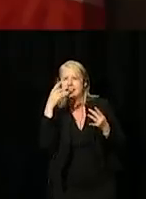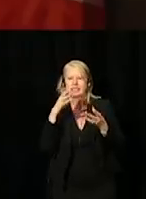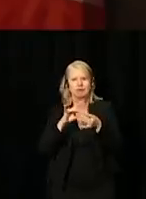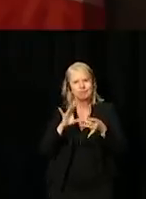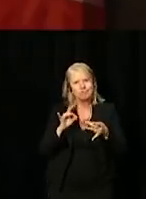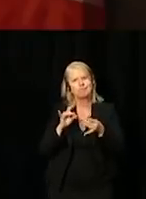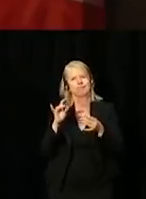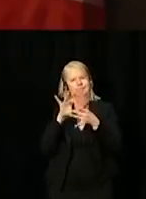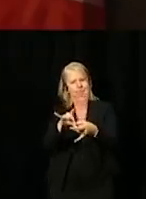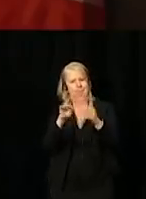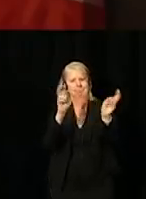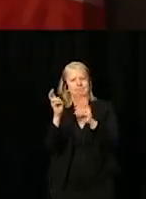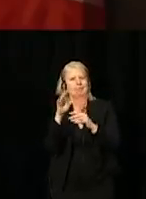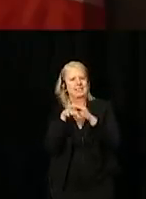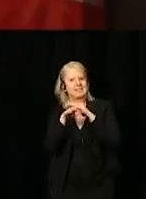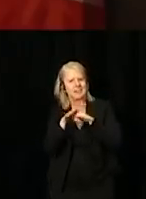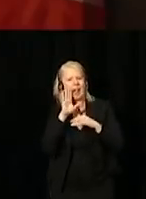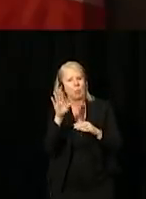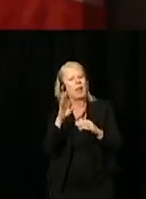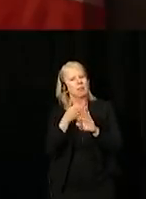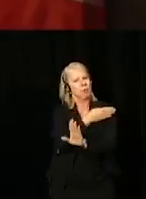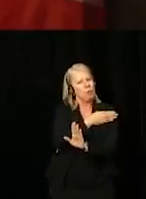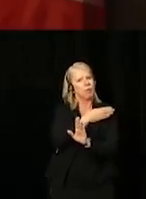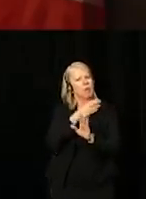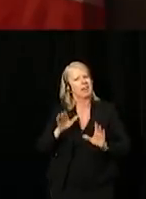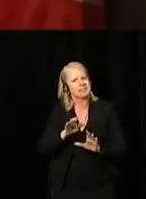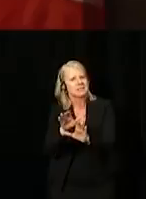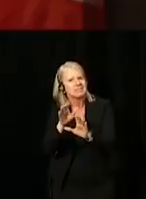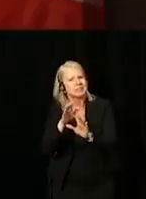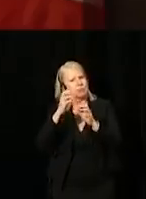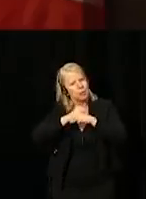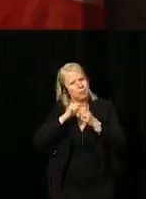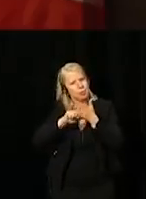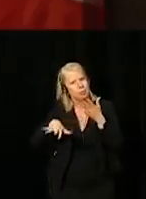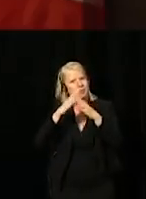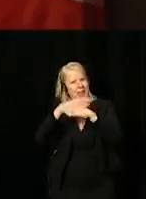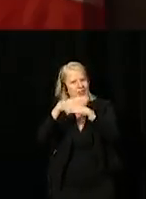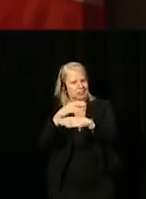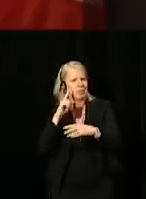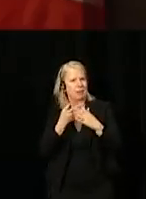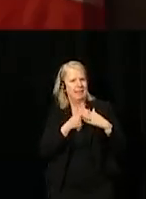and will proactively identify, remove, and prevent barriers from the start. [Speaking in French]